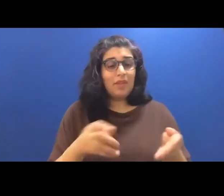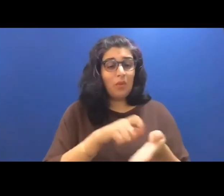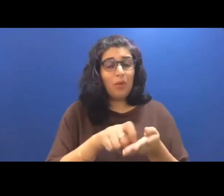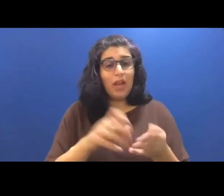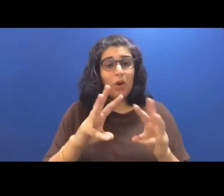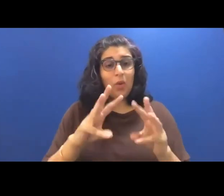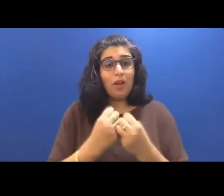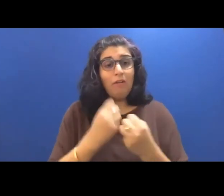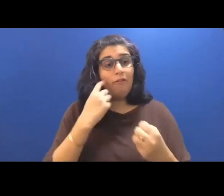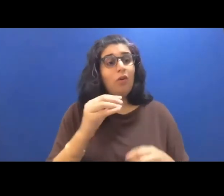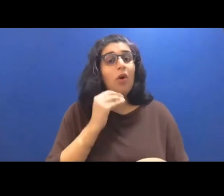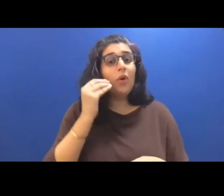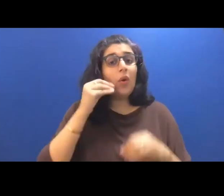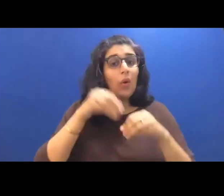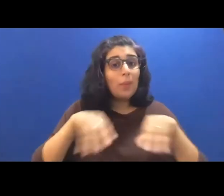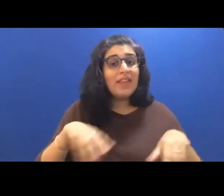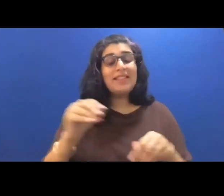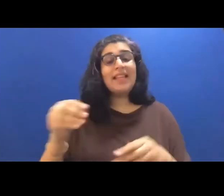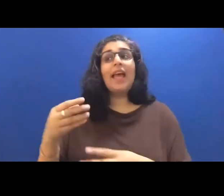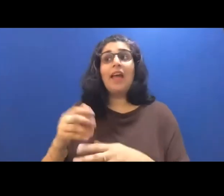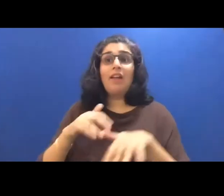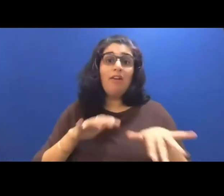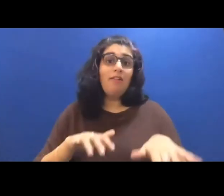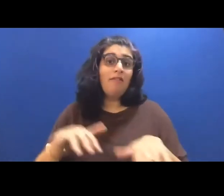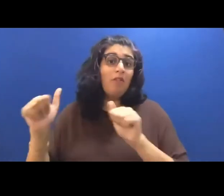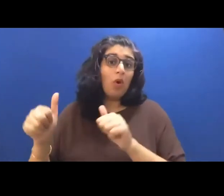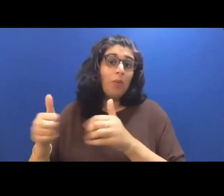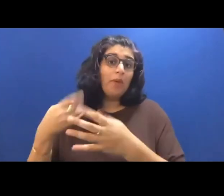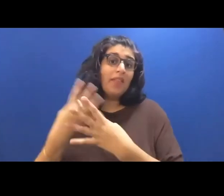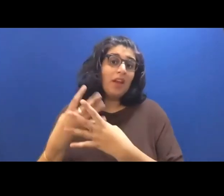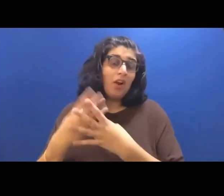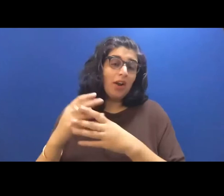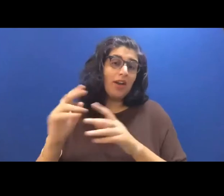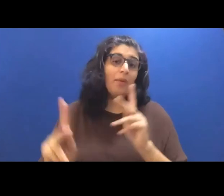and formerly incarcerated individuals and teaches in the Department of English at the